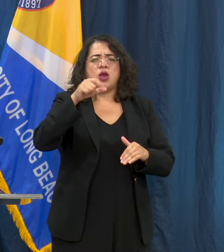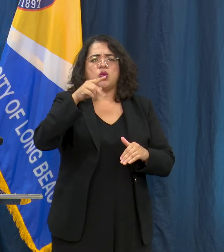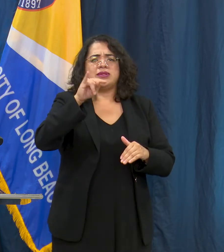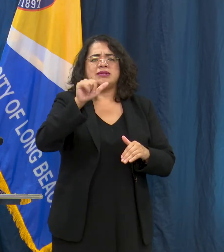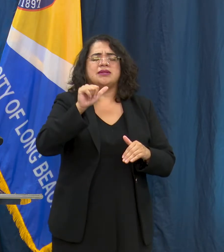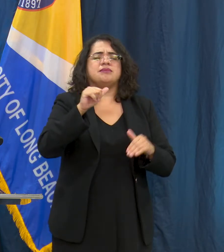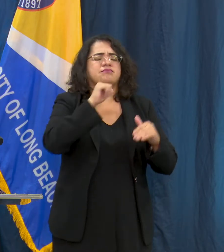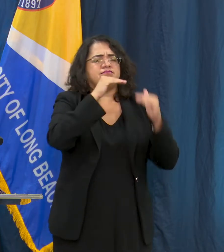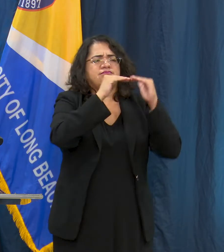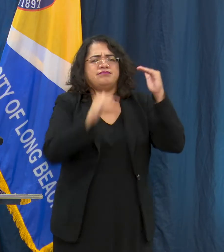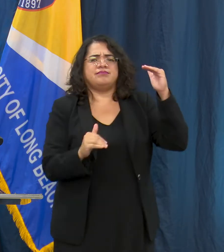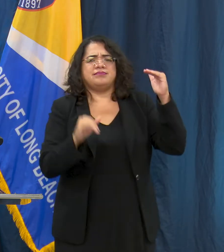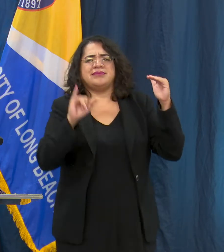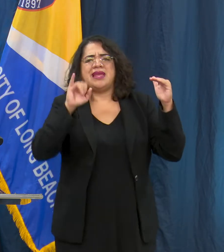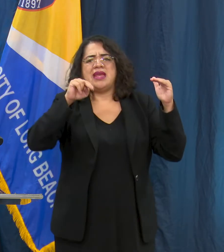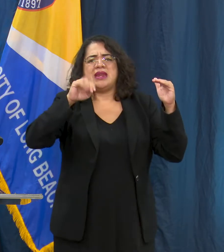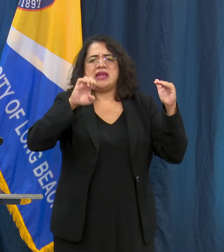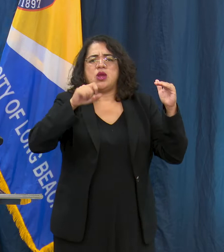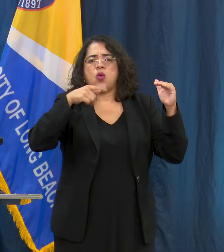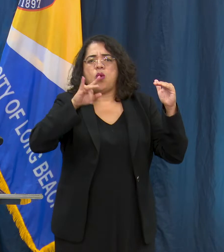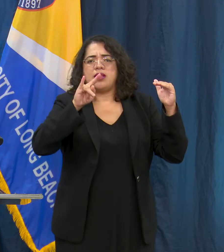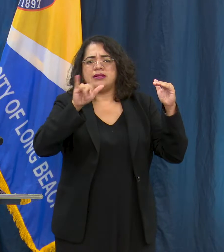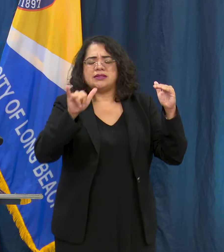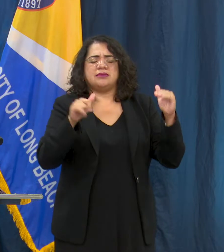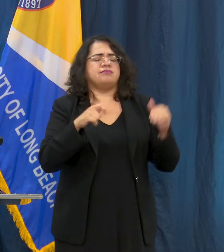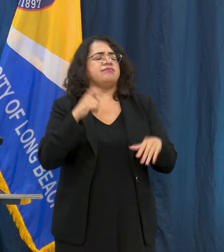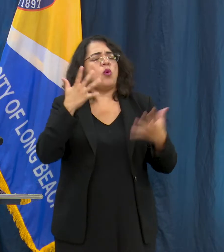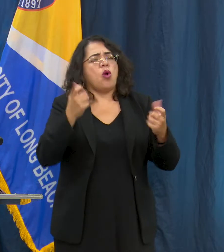on Tuesday's session as well as dates and times for additional sessions and